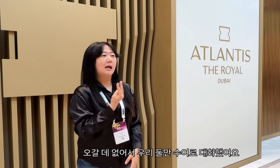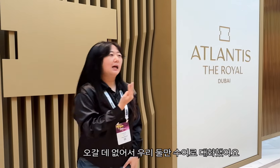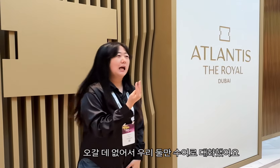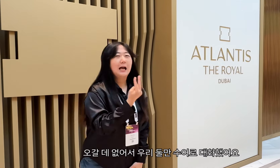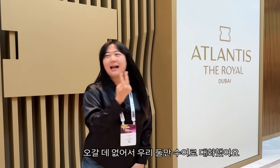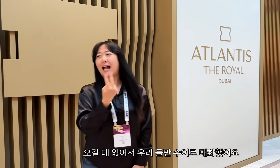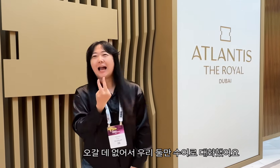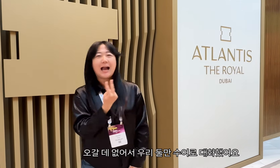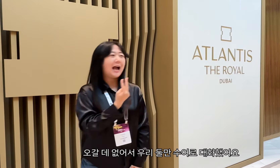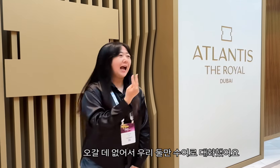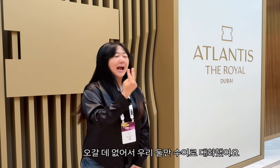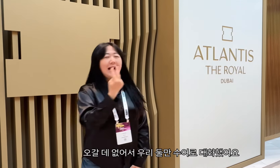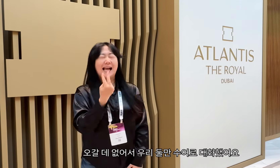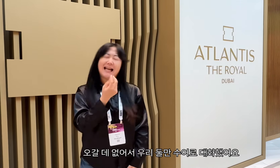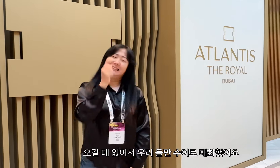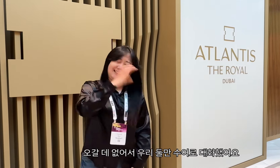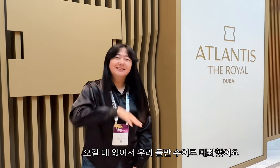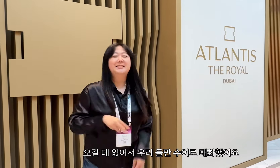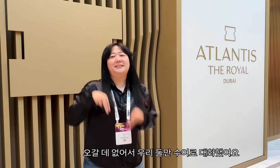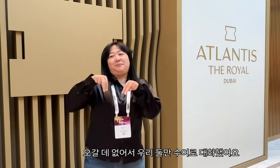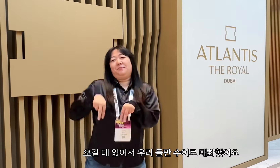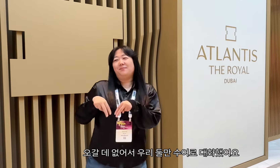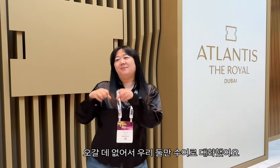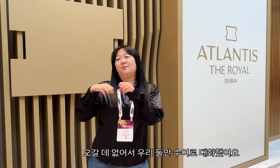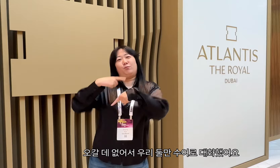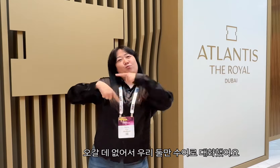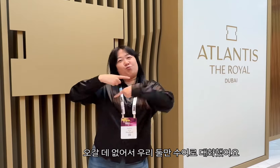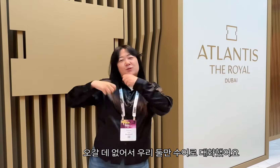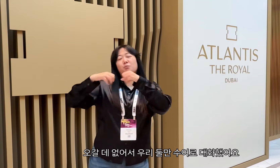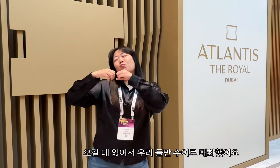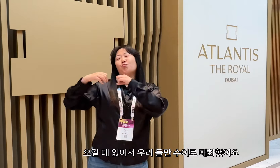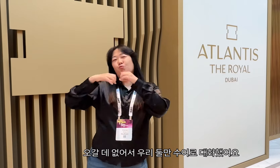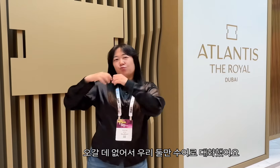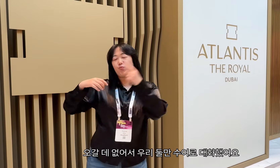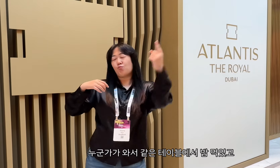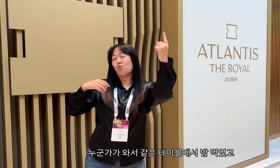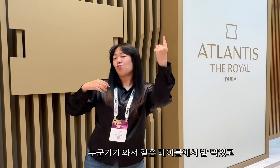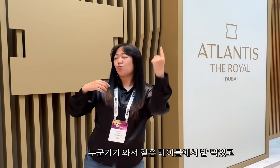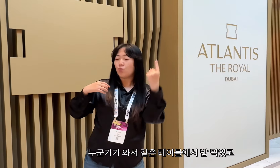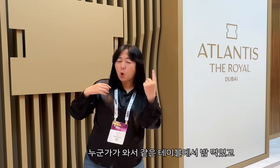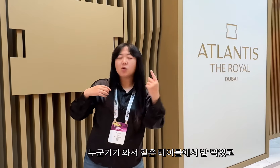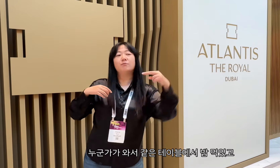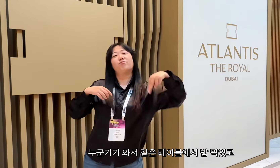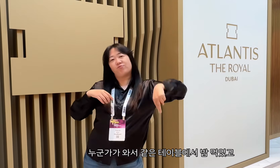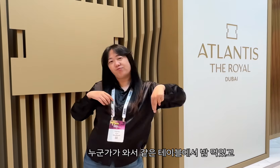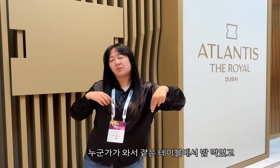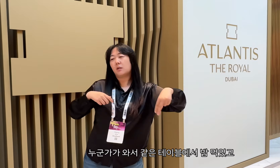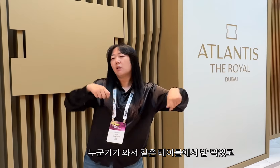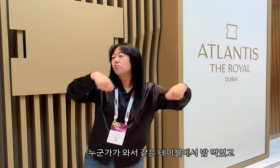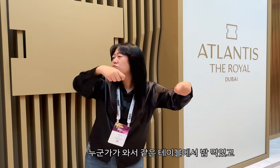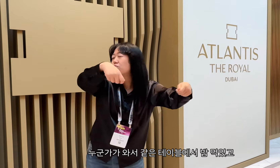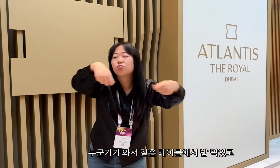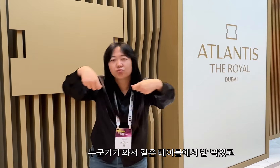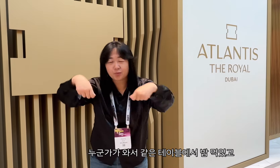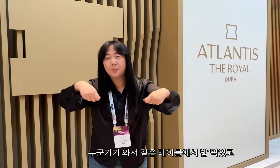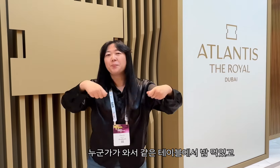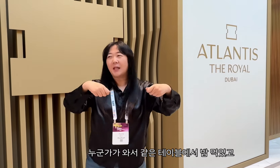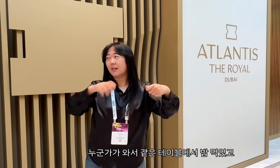we had nowhere to go, so we just talked in sign language. Someone came and ate at the same table, and